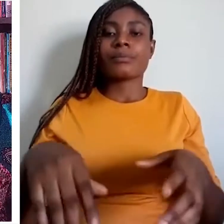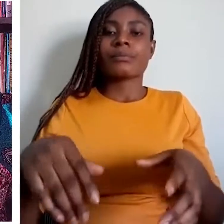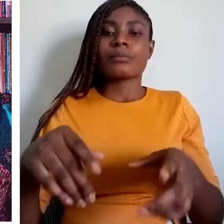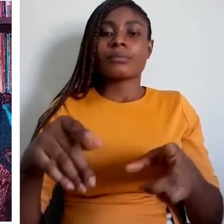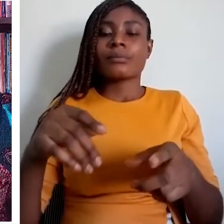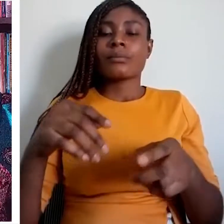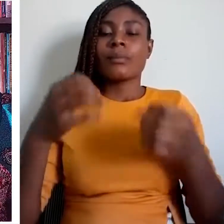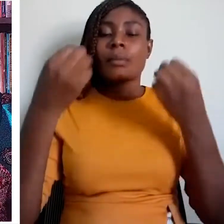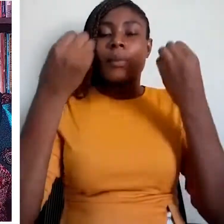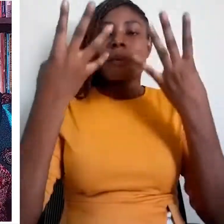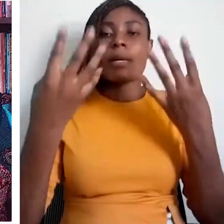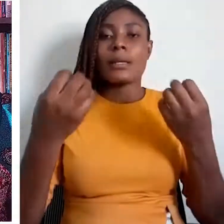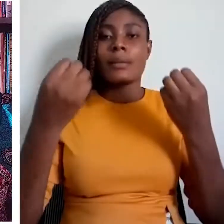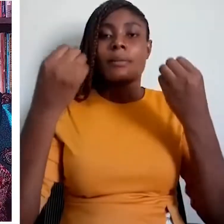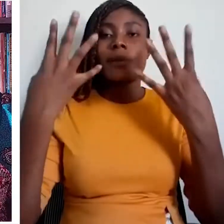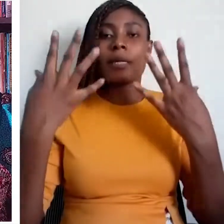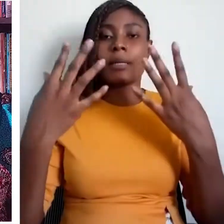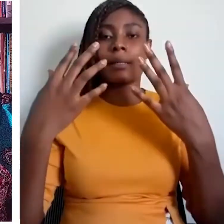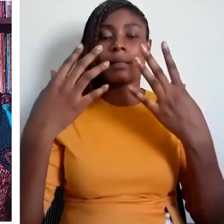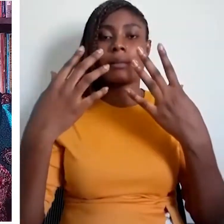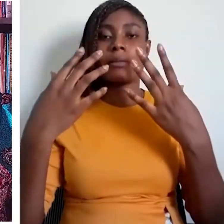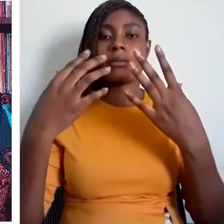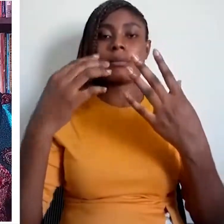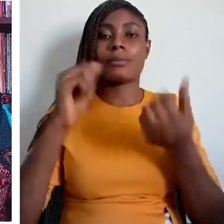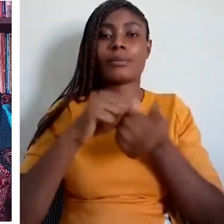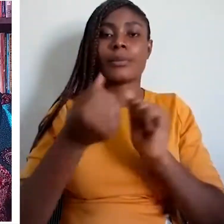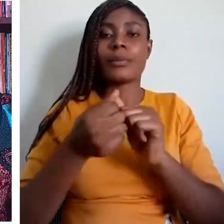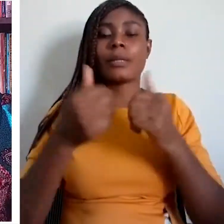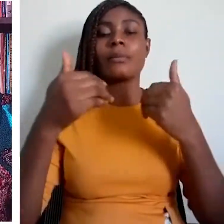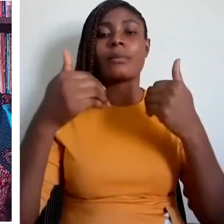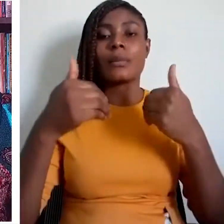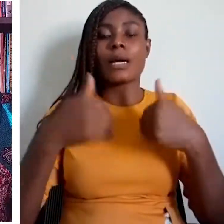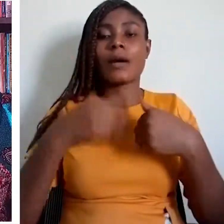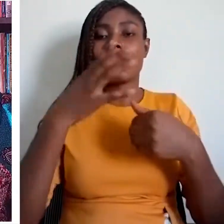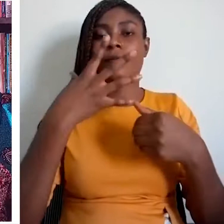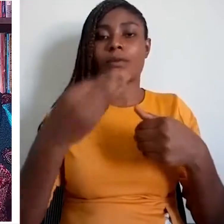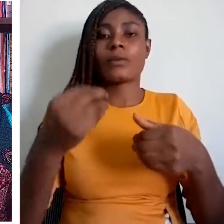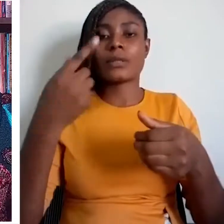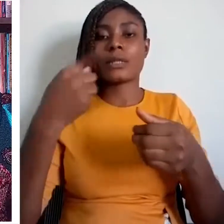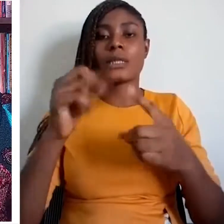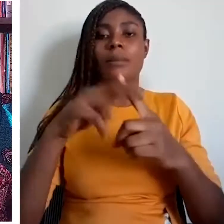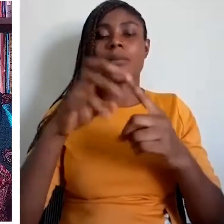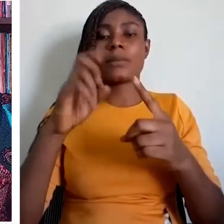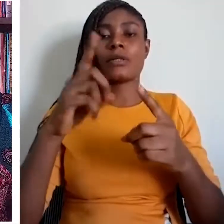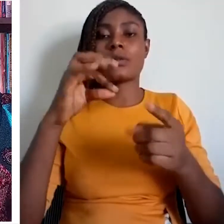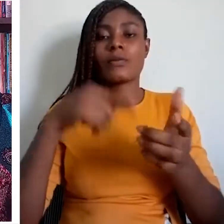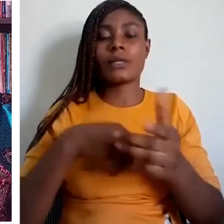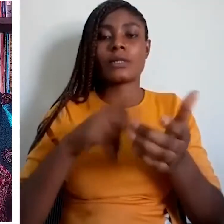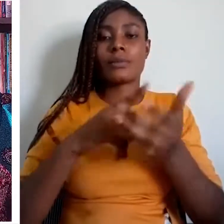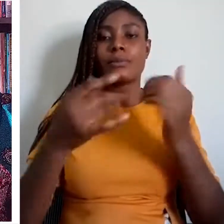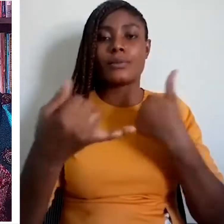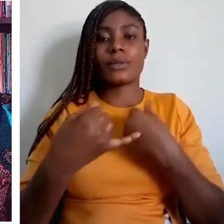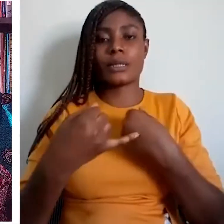as such do not abide by this aspect of the policy the rather use english throughout and